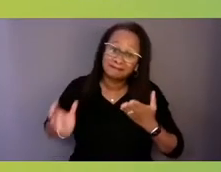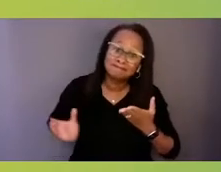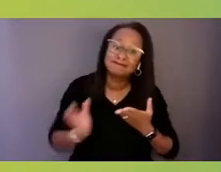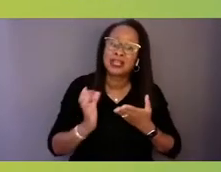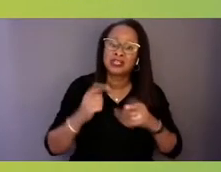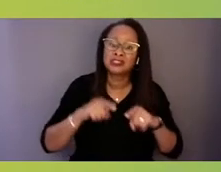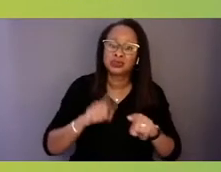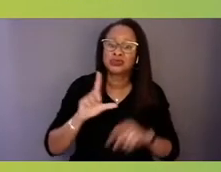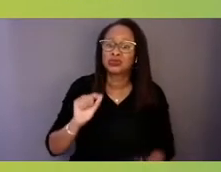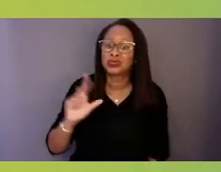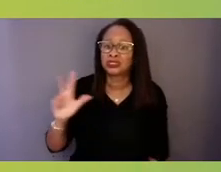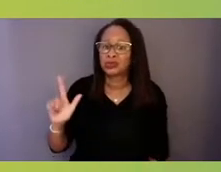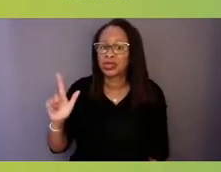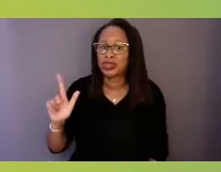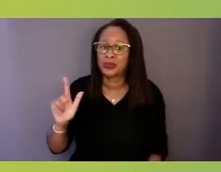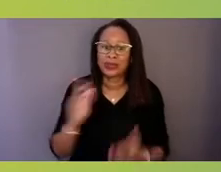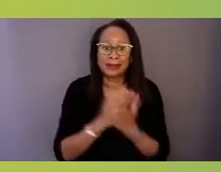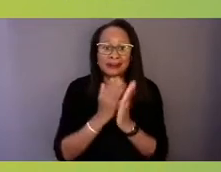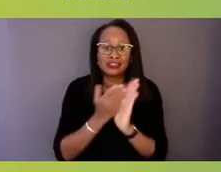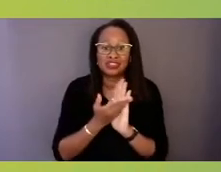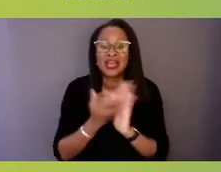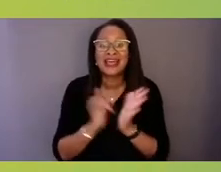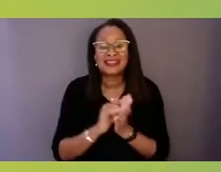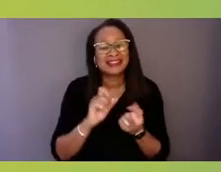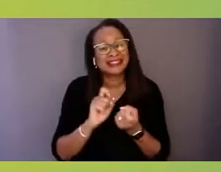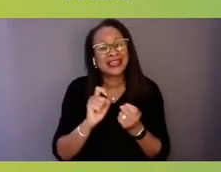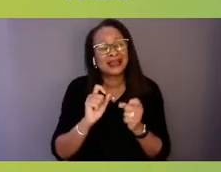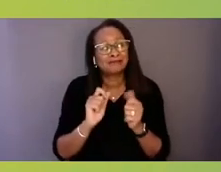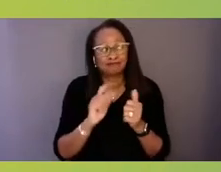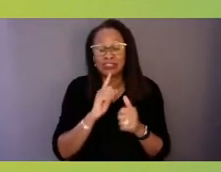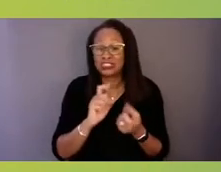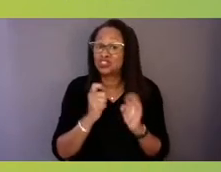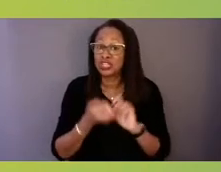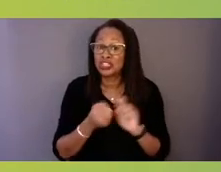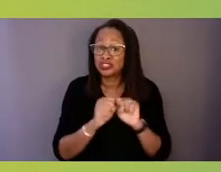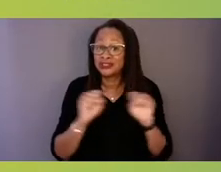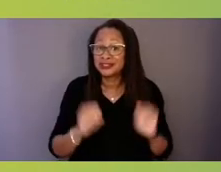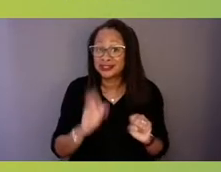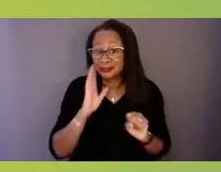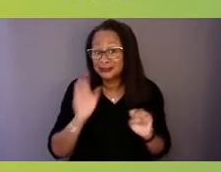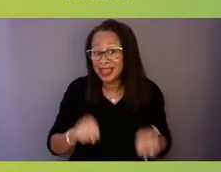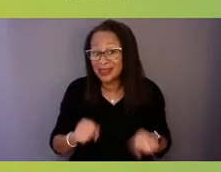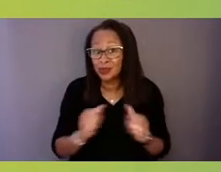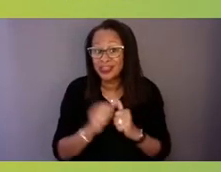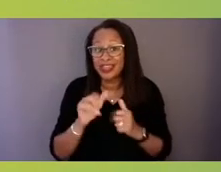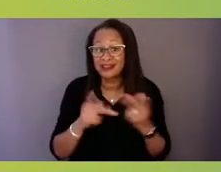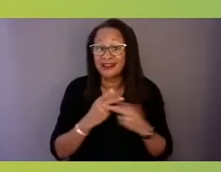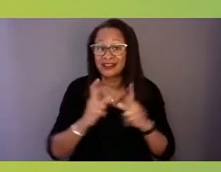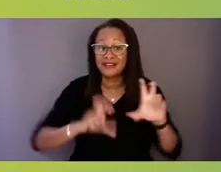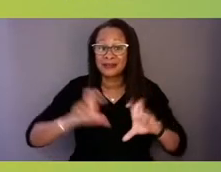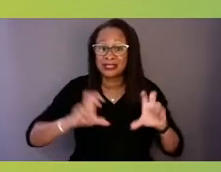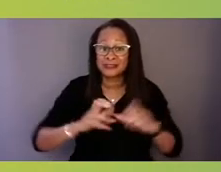These are game-changing investments in this system, and we hope they stay there.